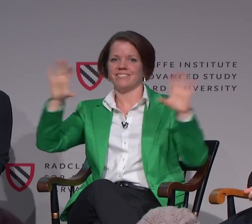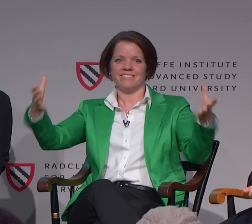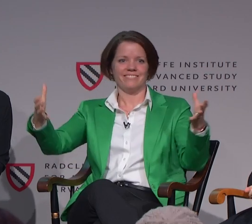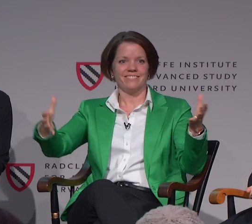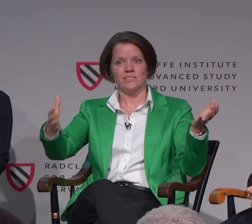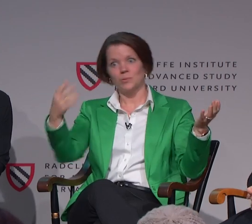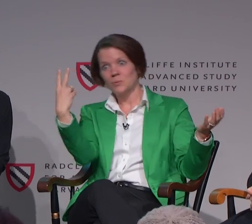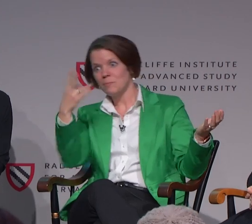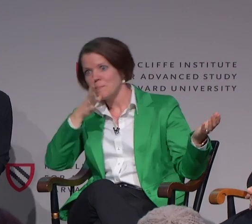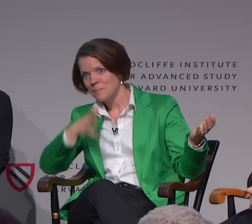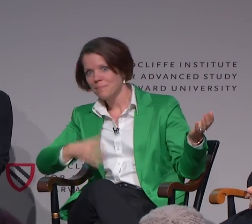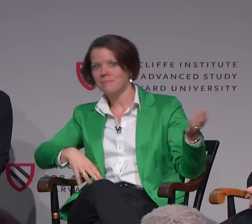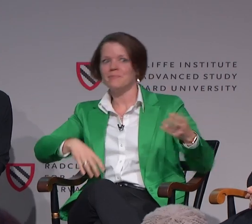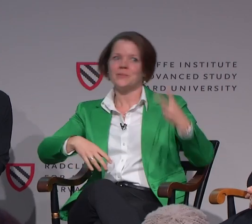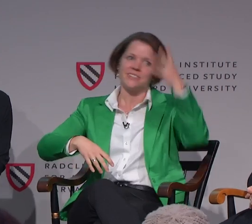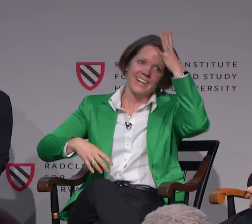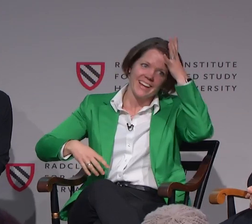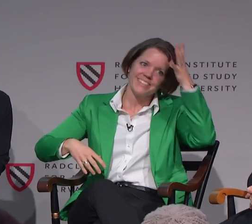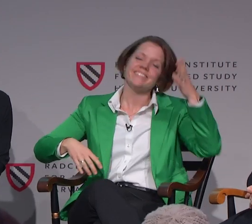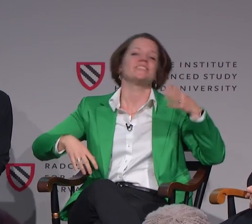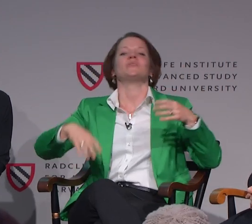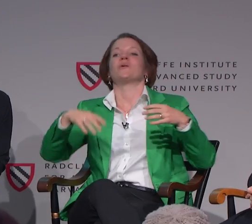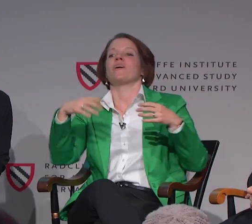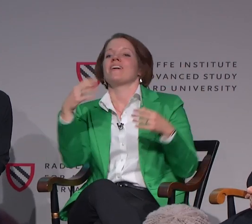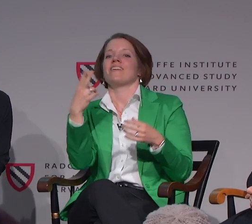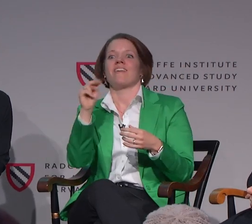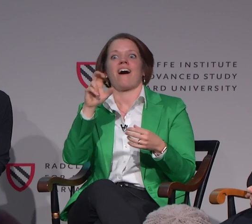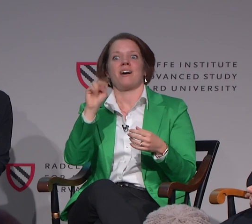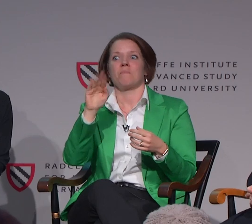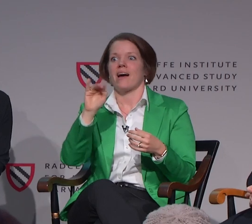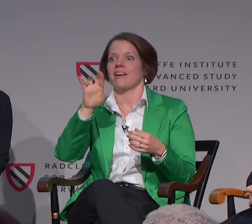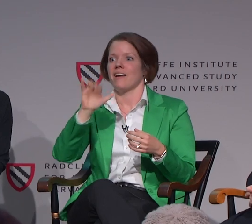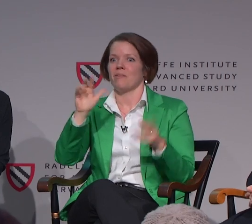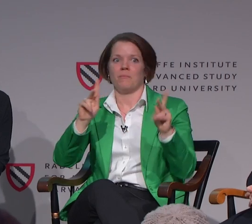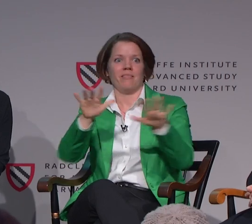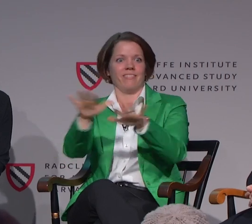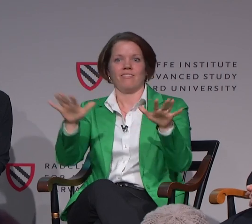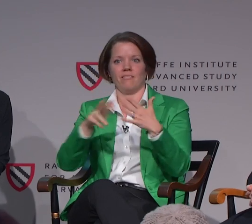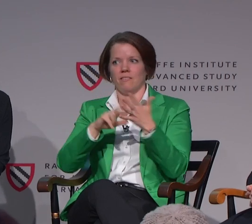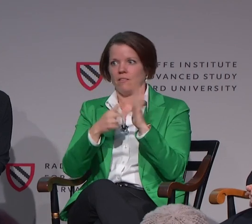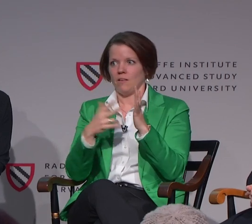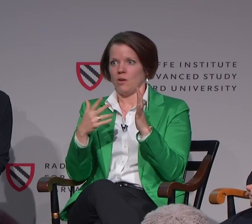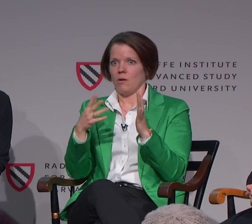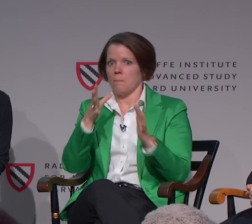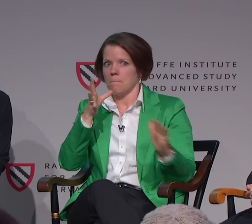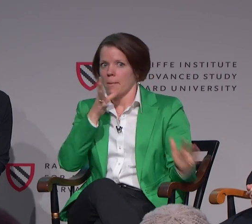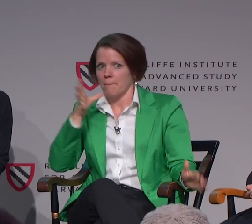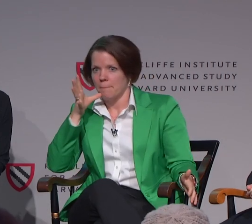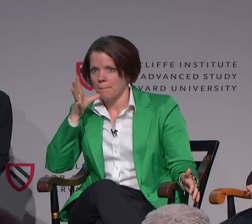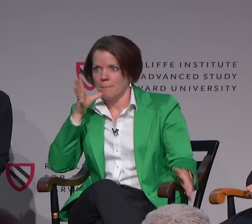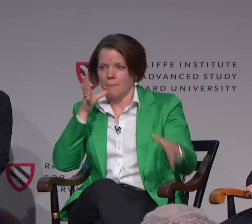but now in the LGBTQ community, any of non-binary individuals.